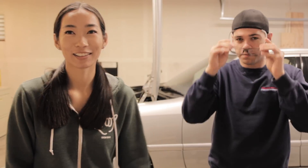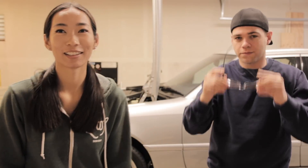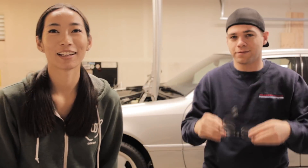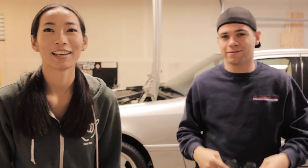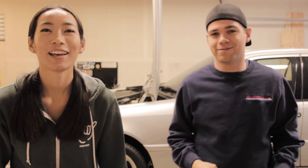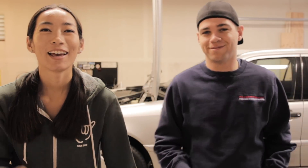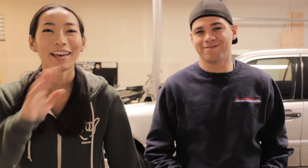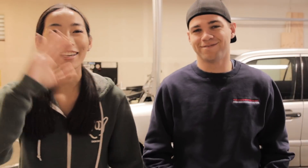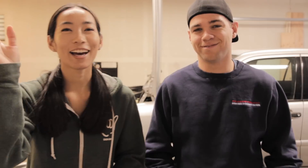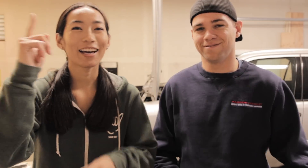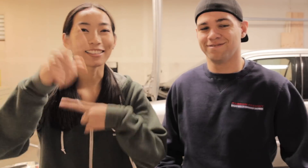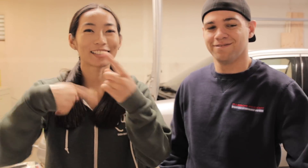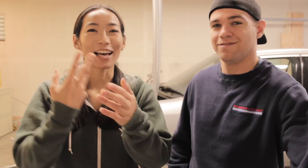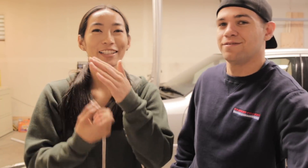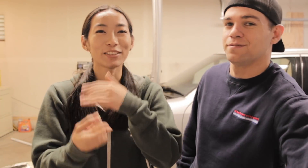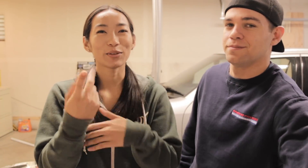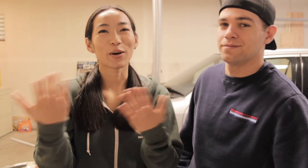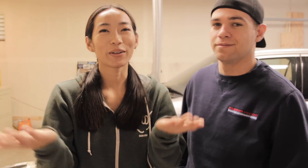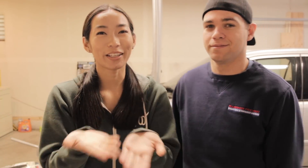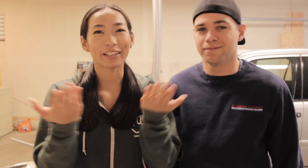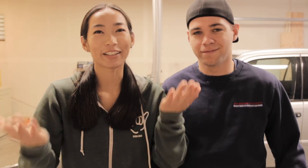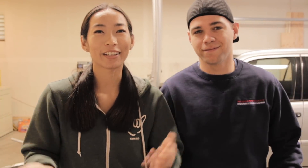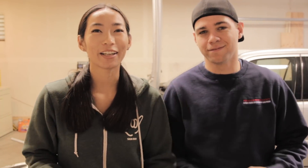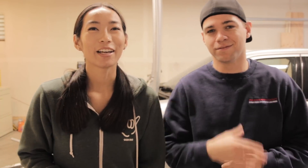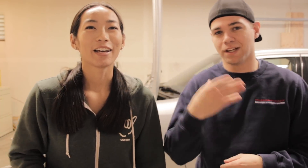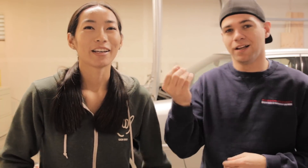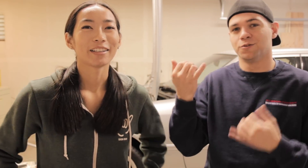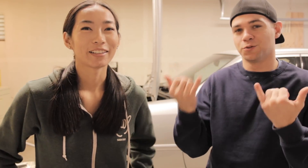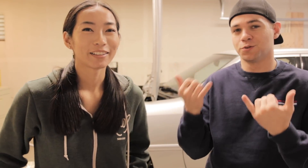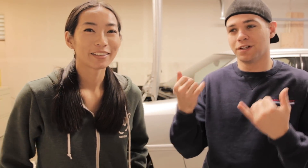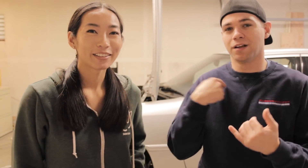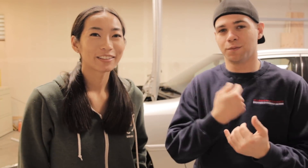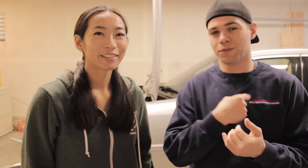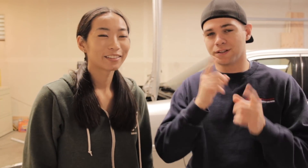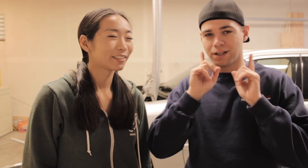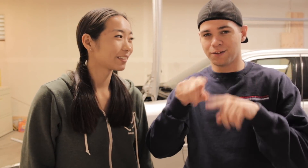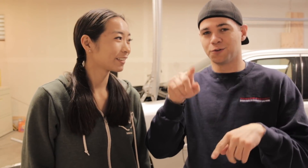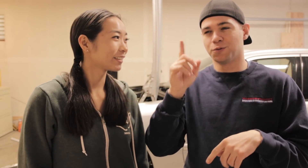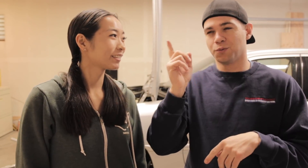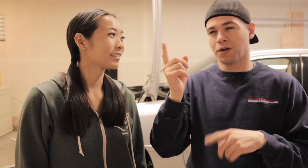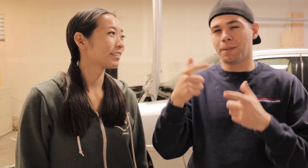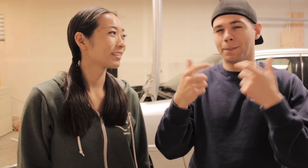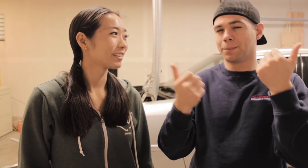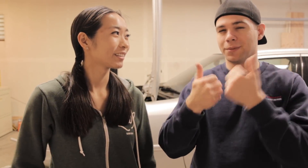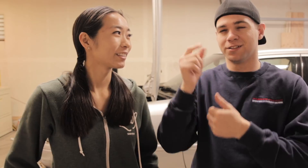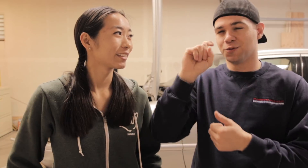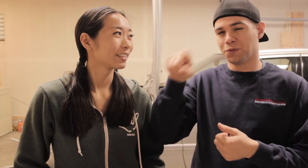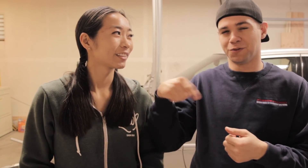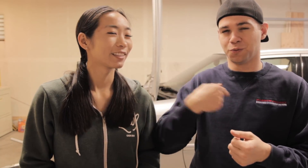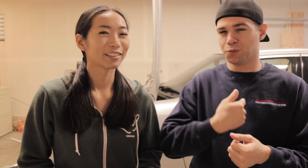E: hey guys sign duo here R: and today we're gonna answer one of the biggest questions